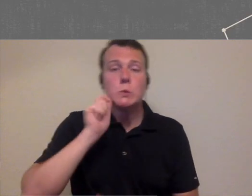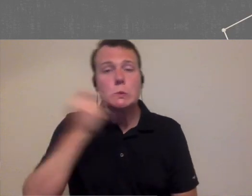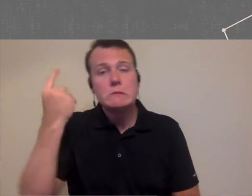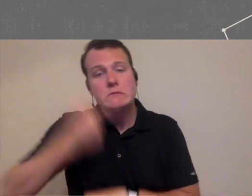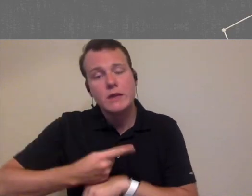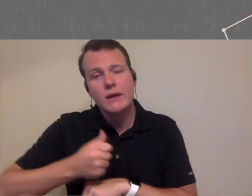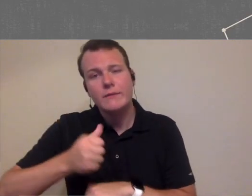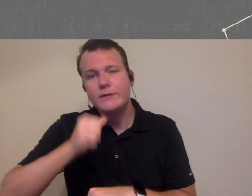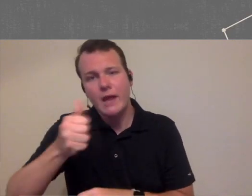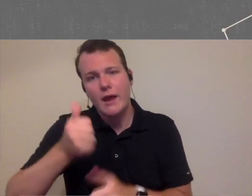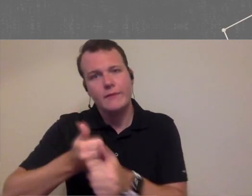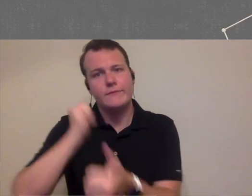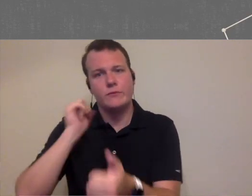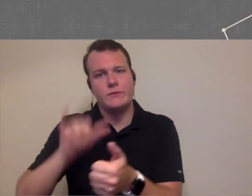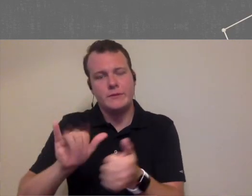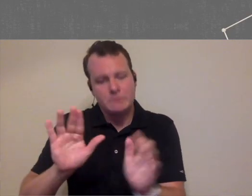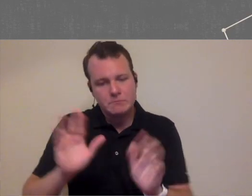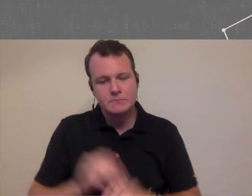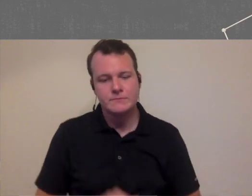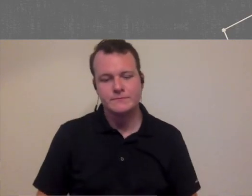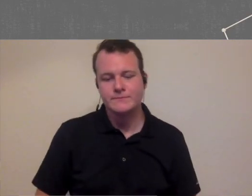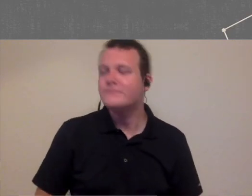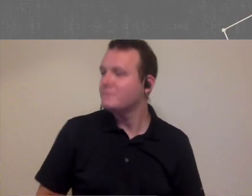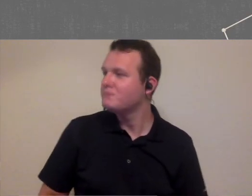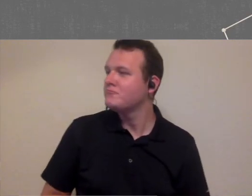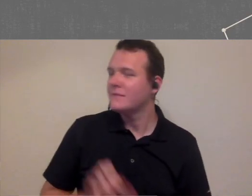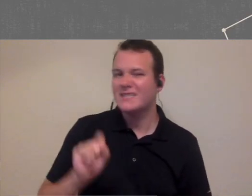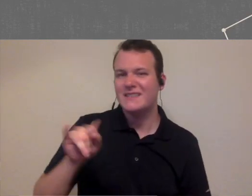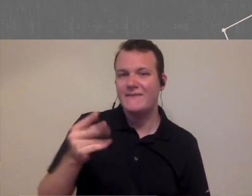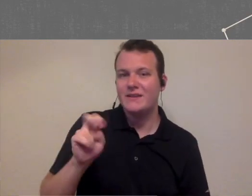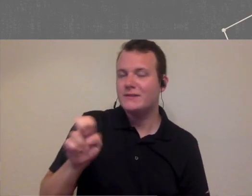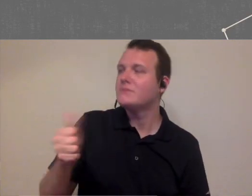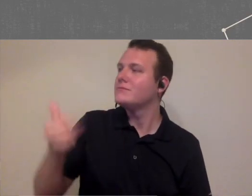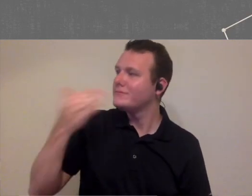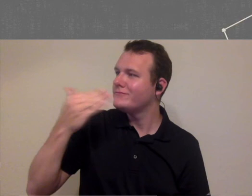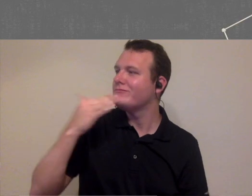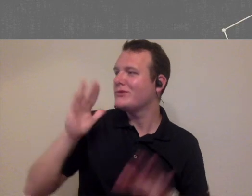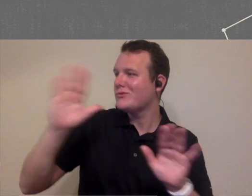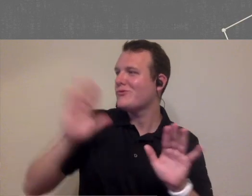wouldn't back off from that thank you that's a that's a great way to look at